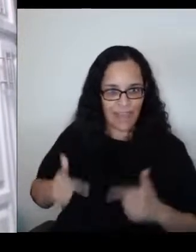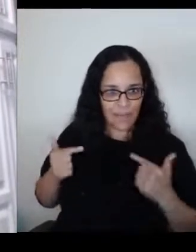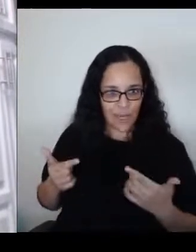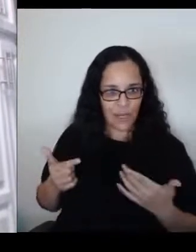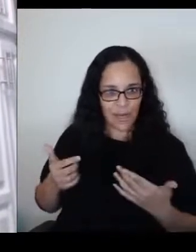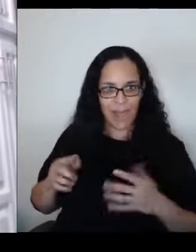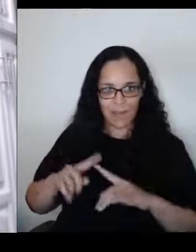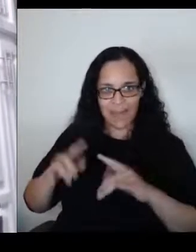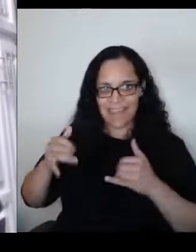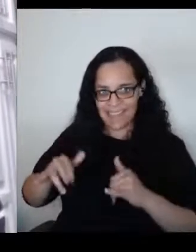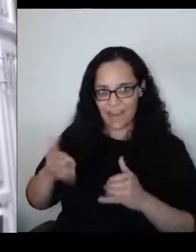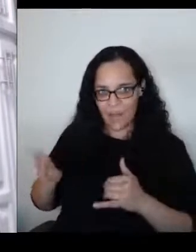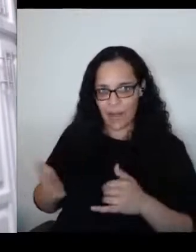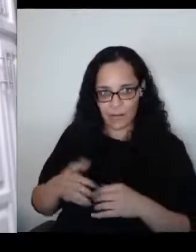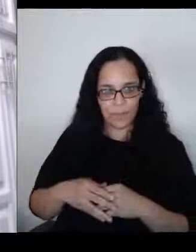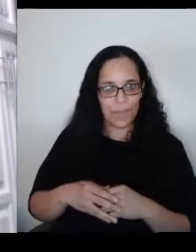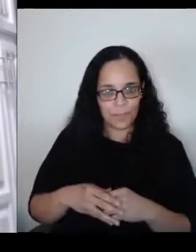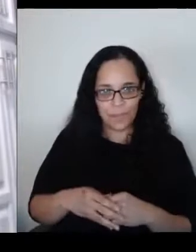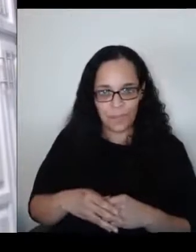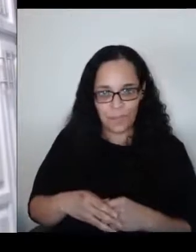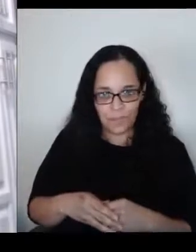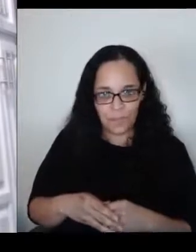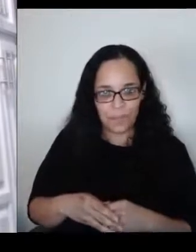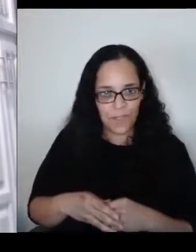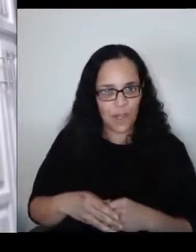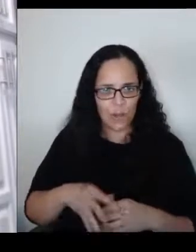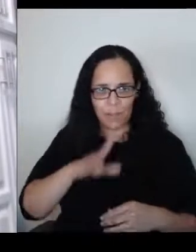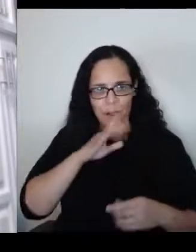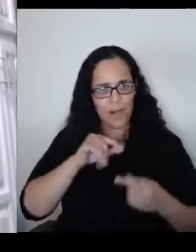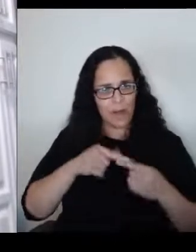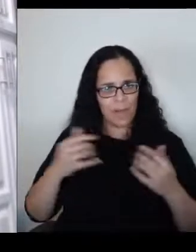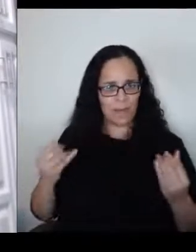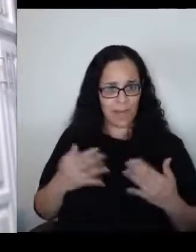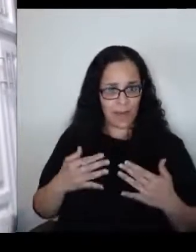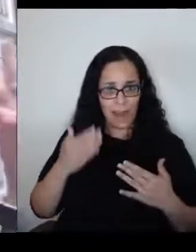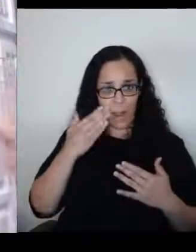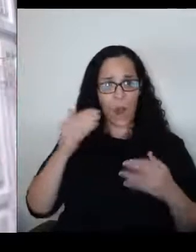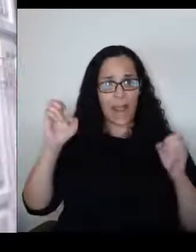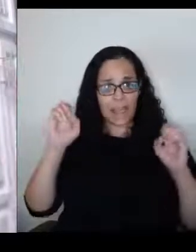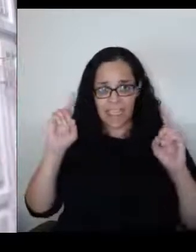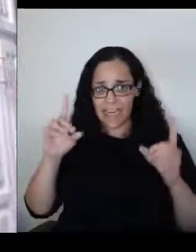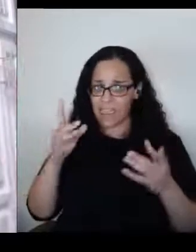I know that education is of paramount importance and that's what I do, I educate.